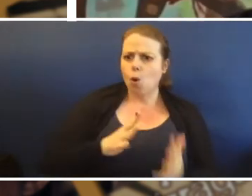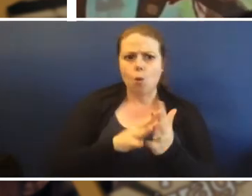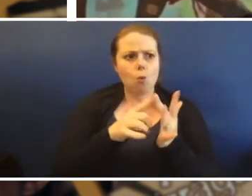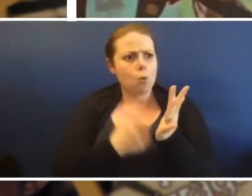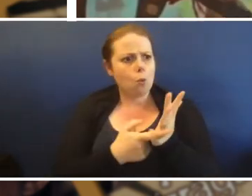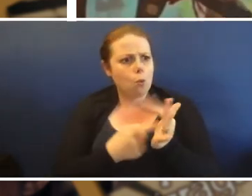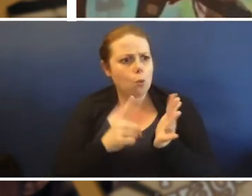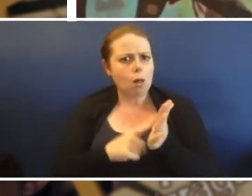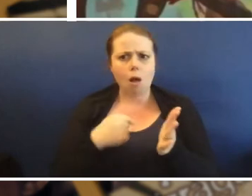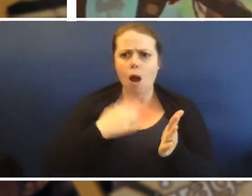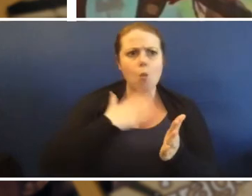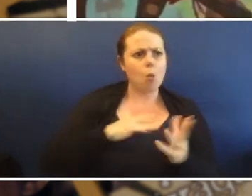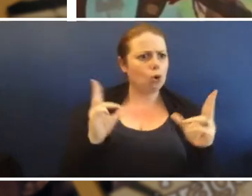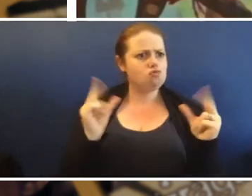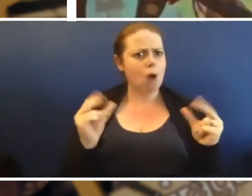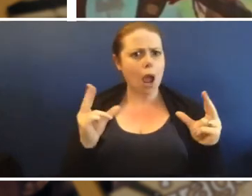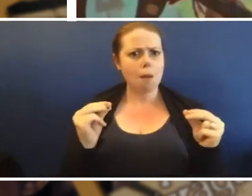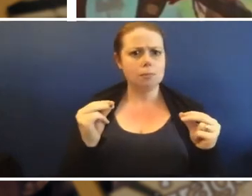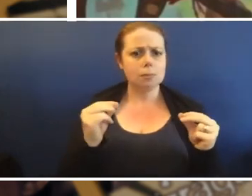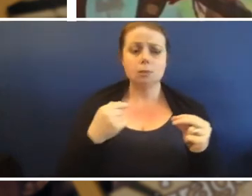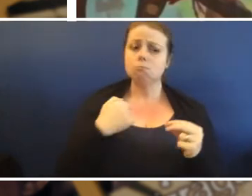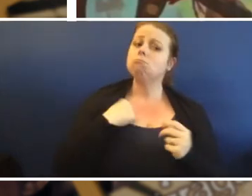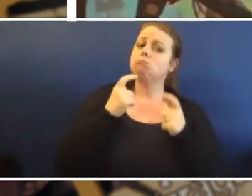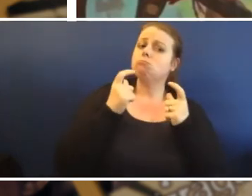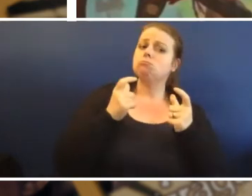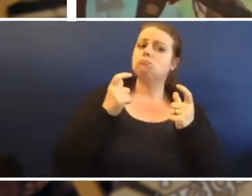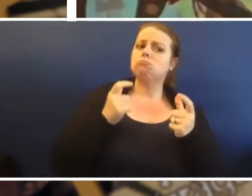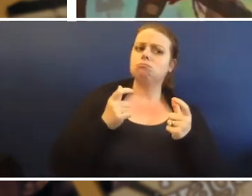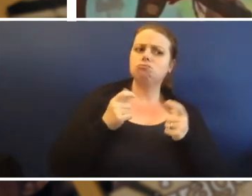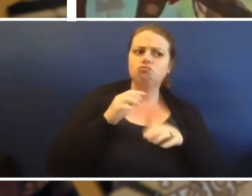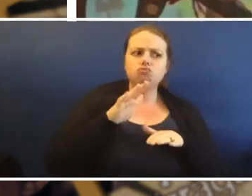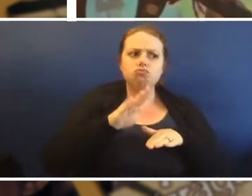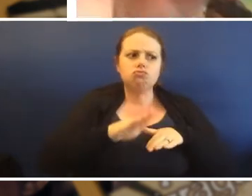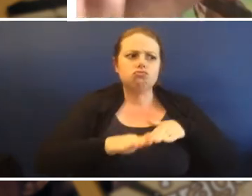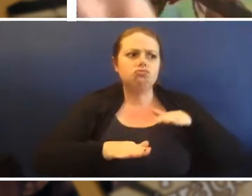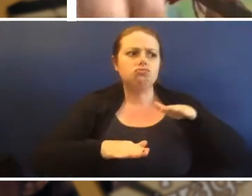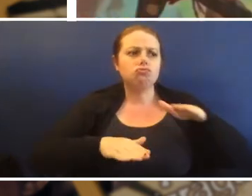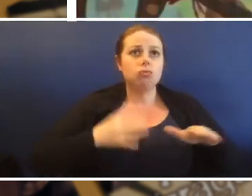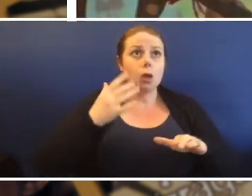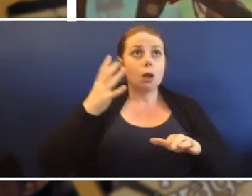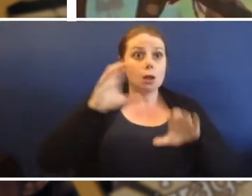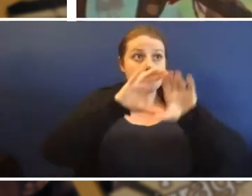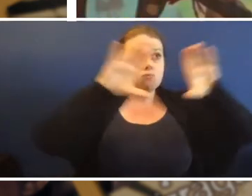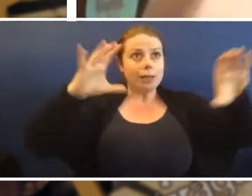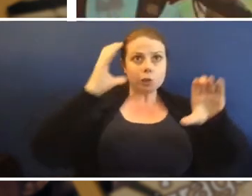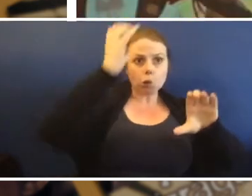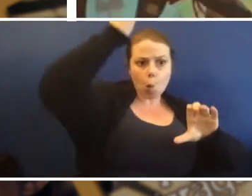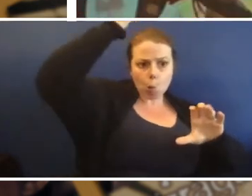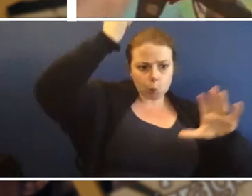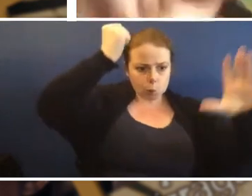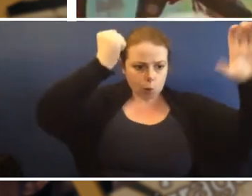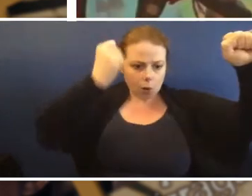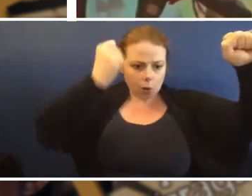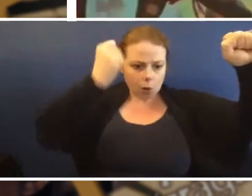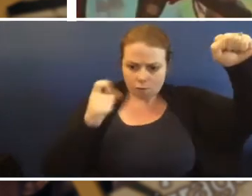whirl and my crabs. So I'm careful, I'm going through and I'm holding on and so I get one